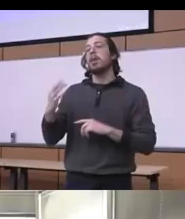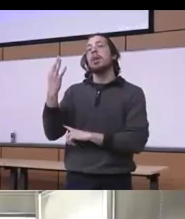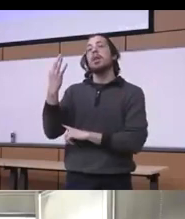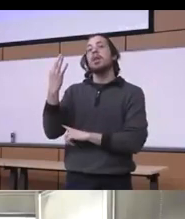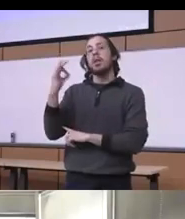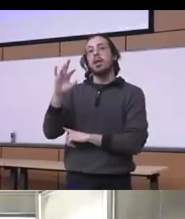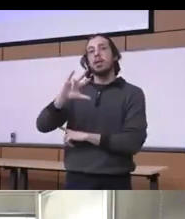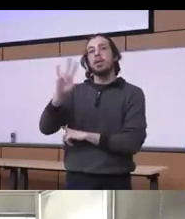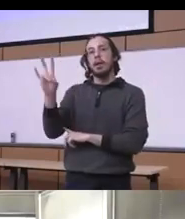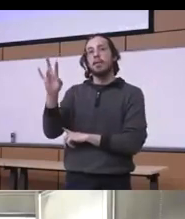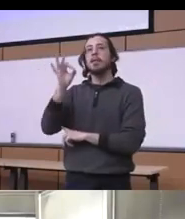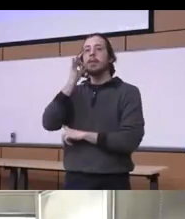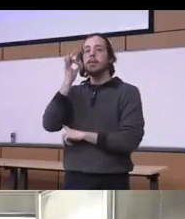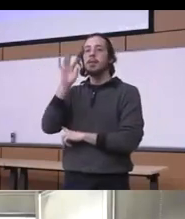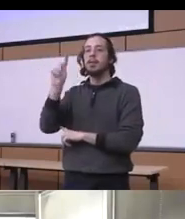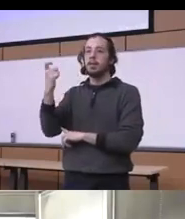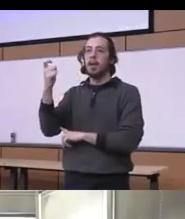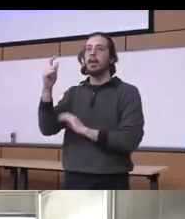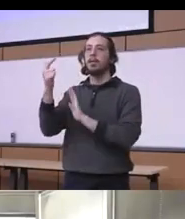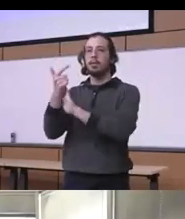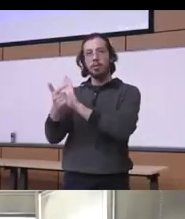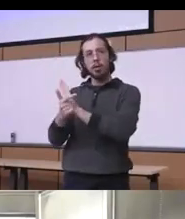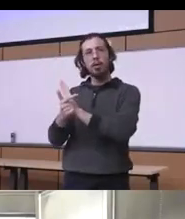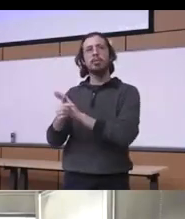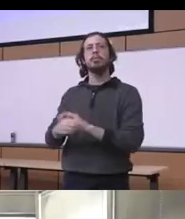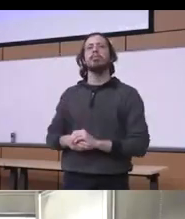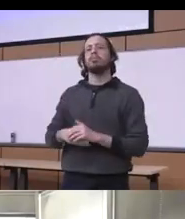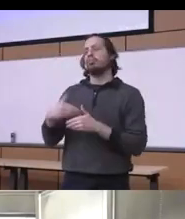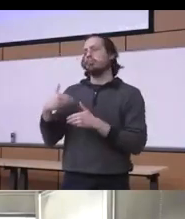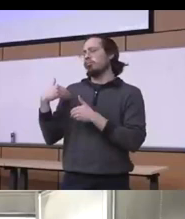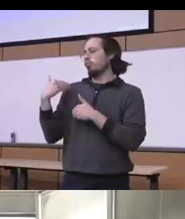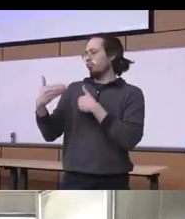the marijuana tax act you know so it uh it kind of feed all these kind of policies were really kind